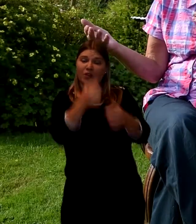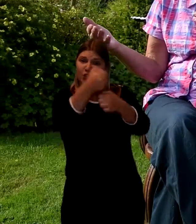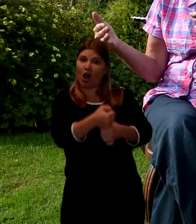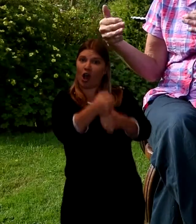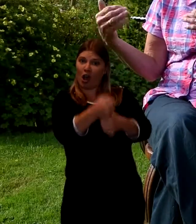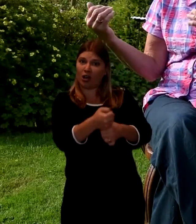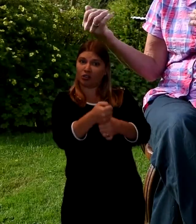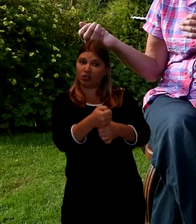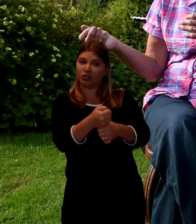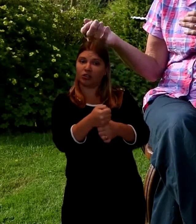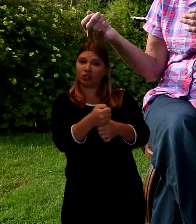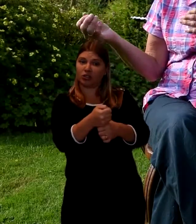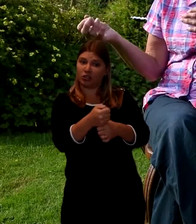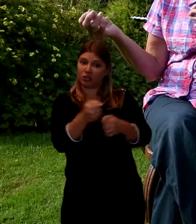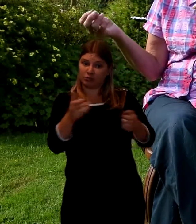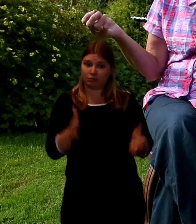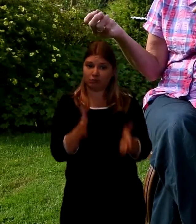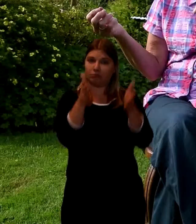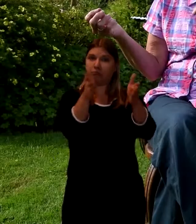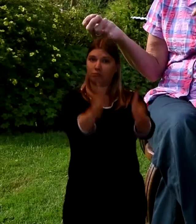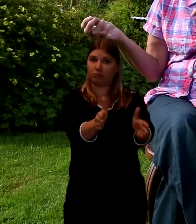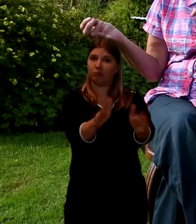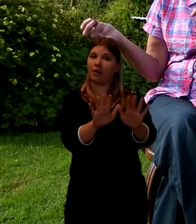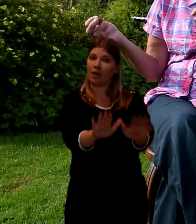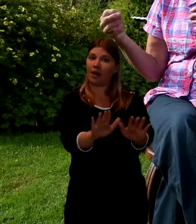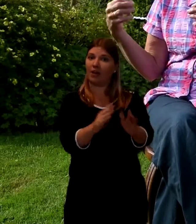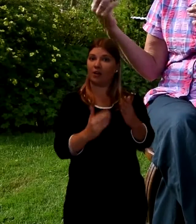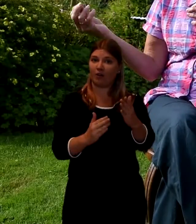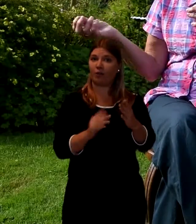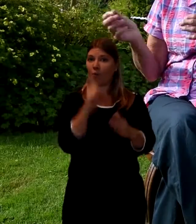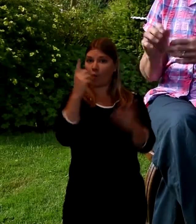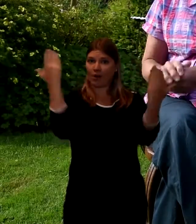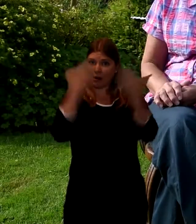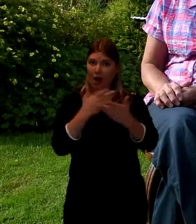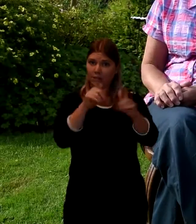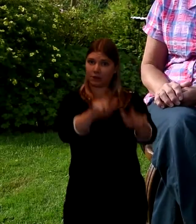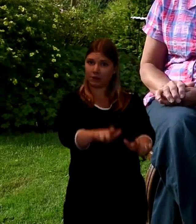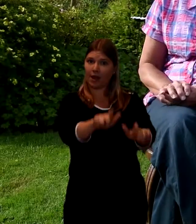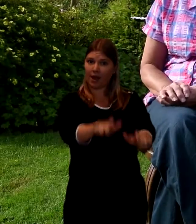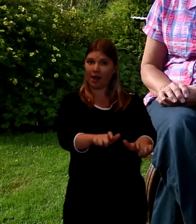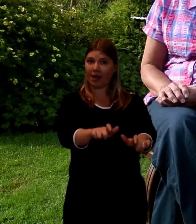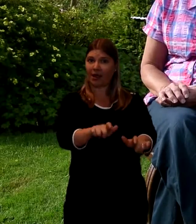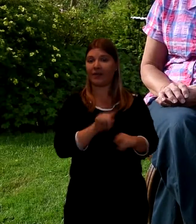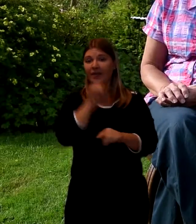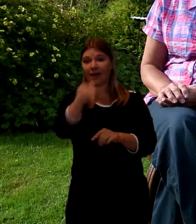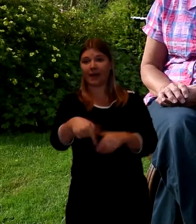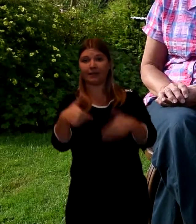But there he actually was overnight in the church and we went the next day to the actual funeral.